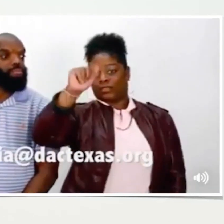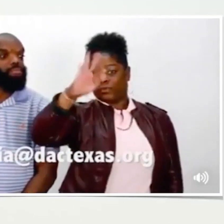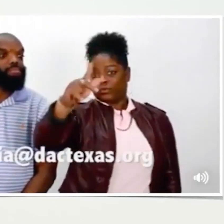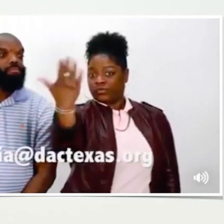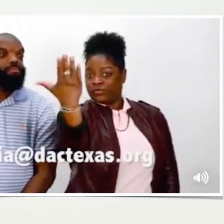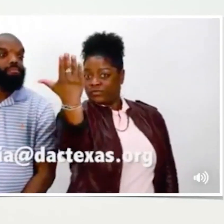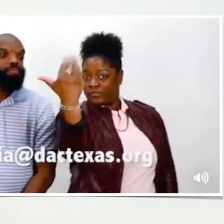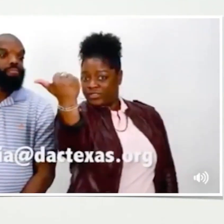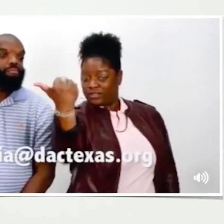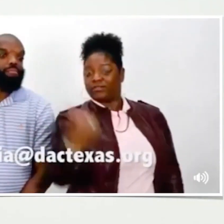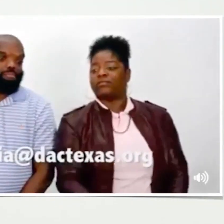And it will end April 15th.